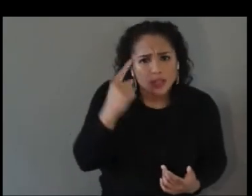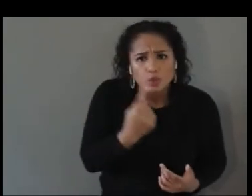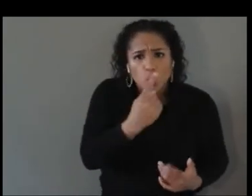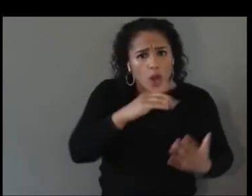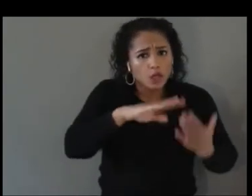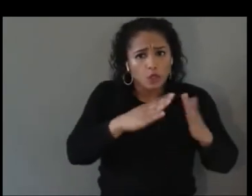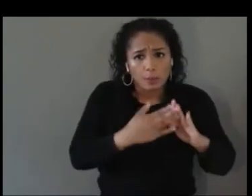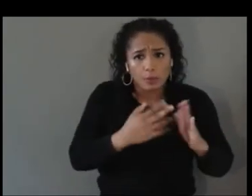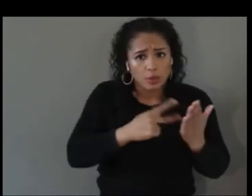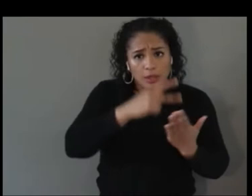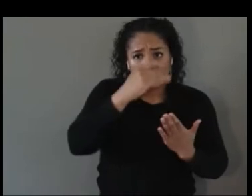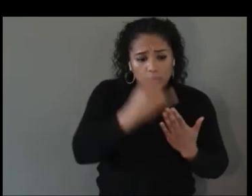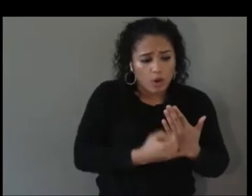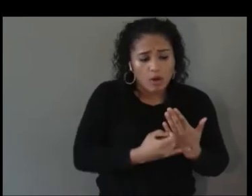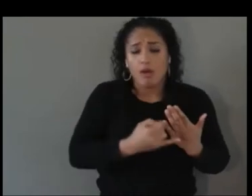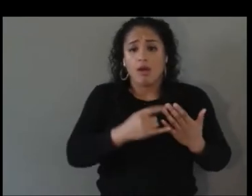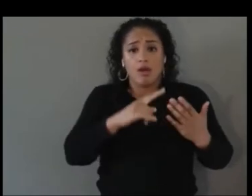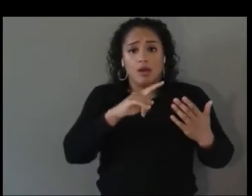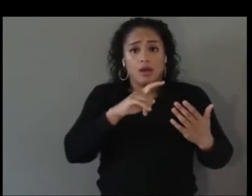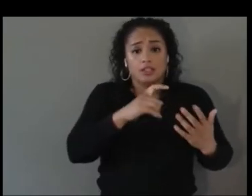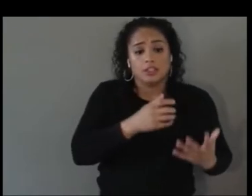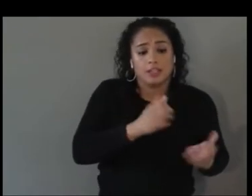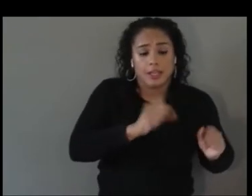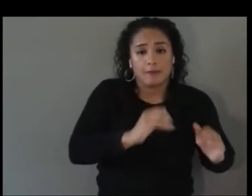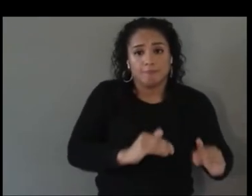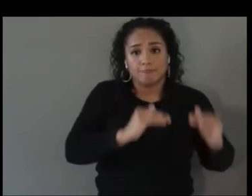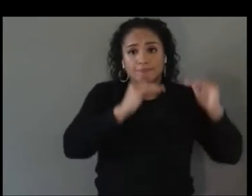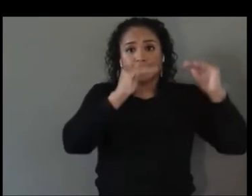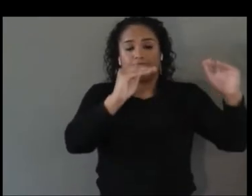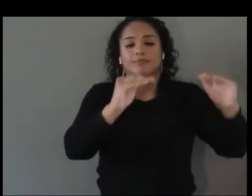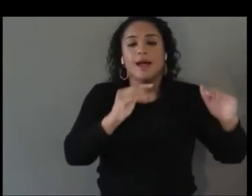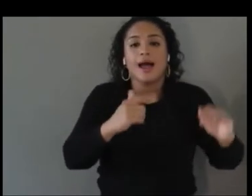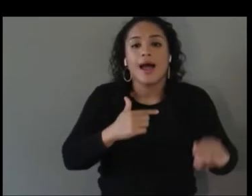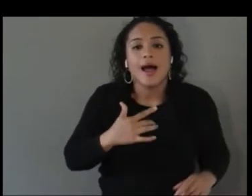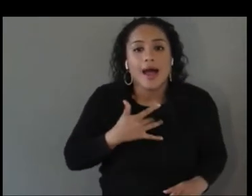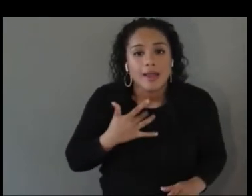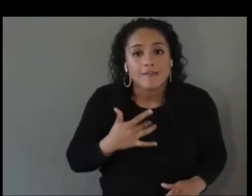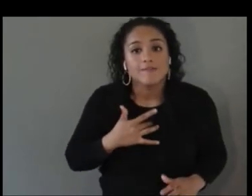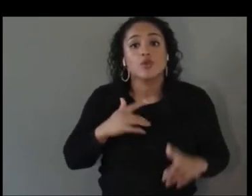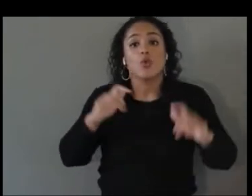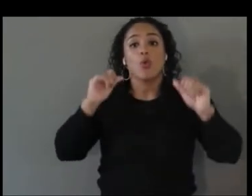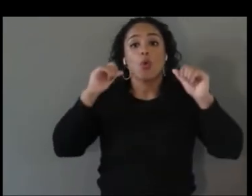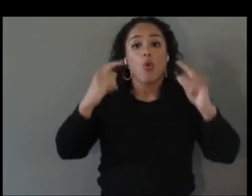given situation, but I believe that it takes all communities from all cultural backgrounds to help